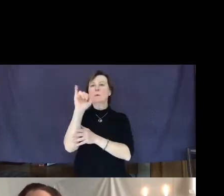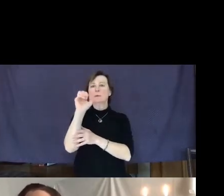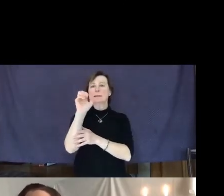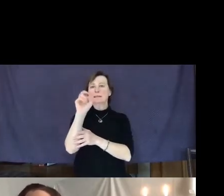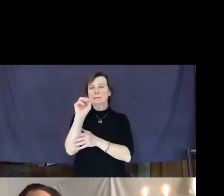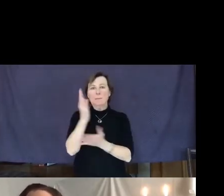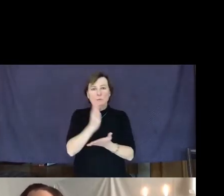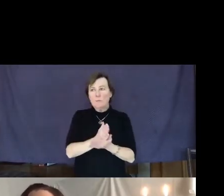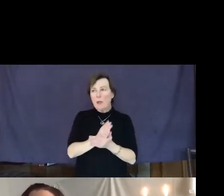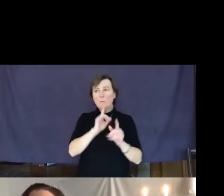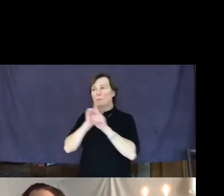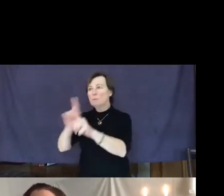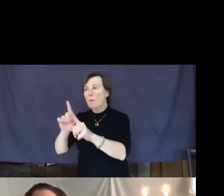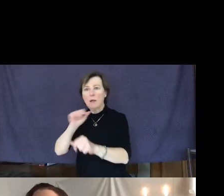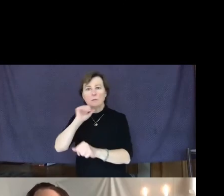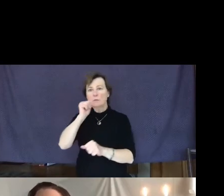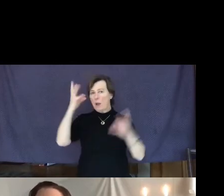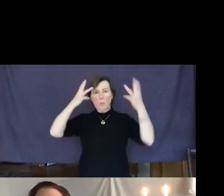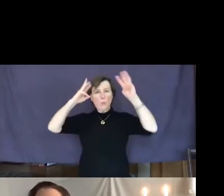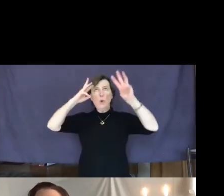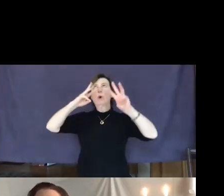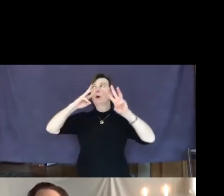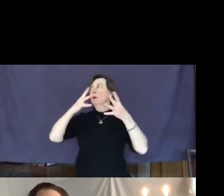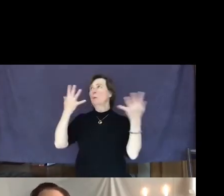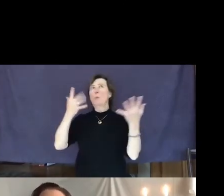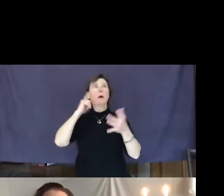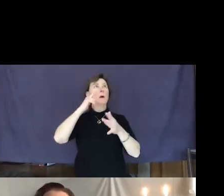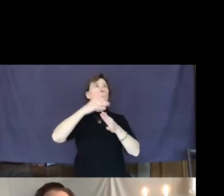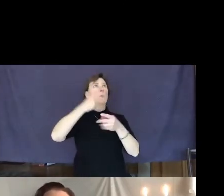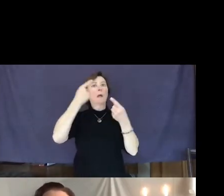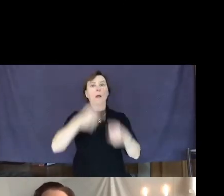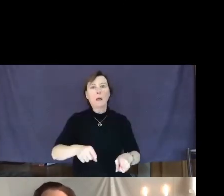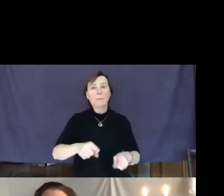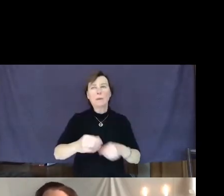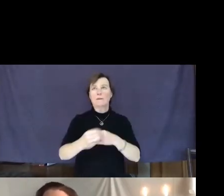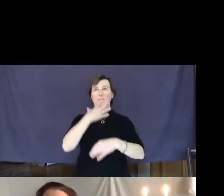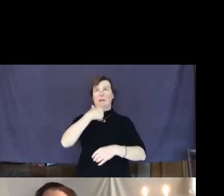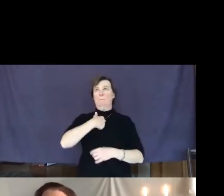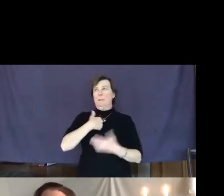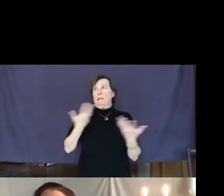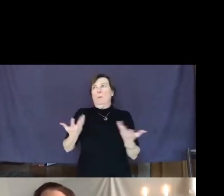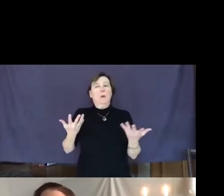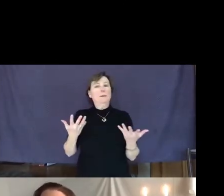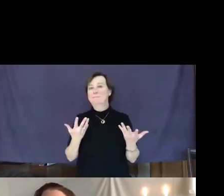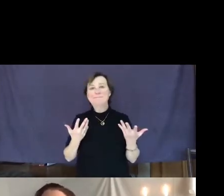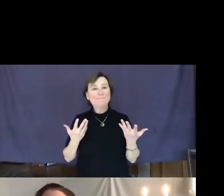without worrying about how the outcome is going to affect them personally.